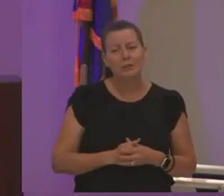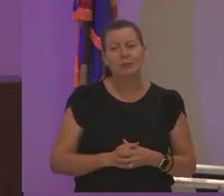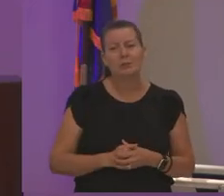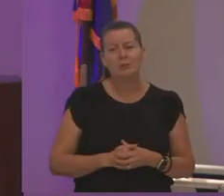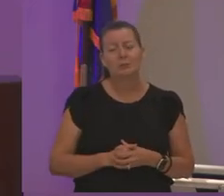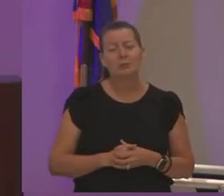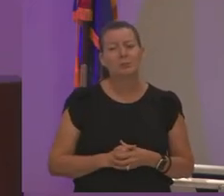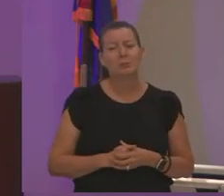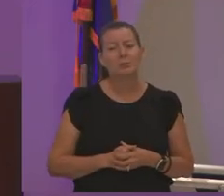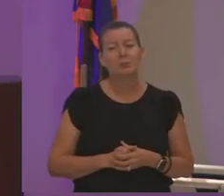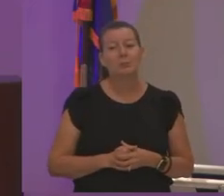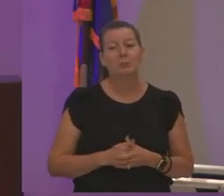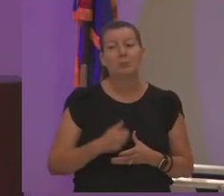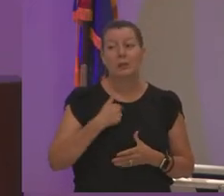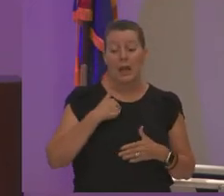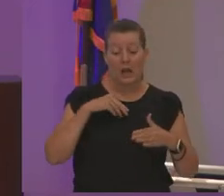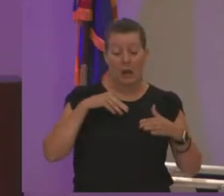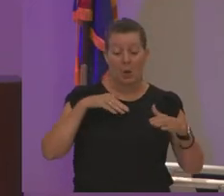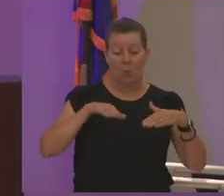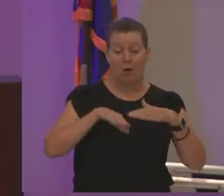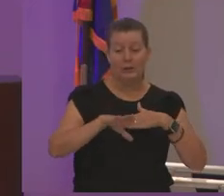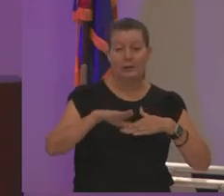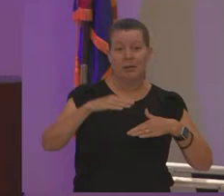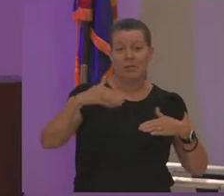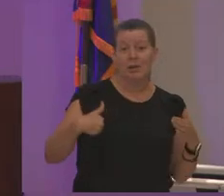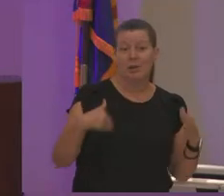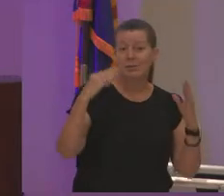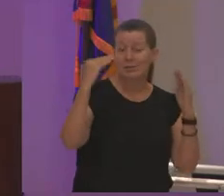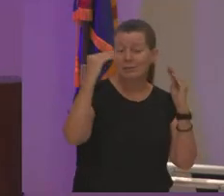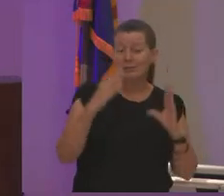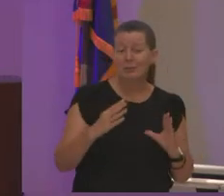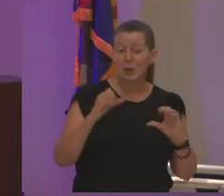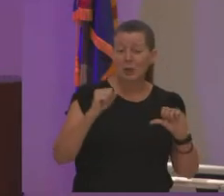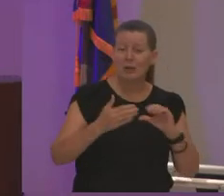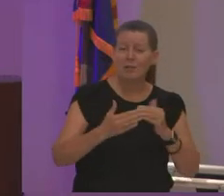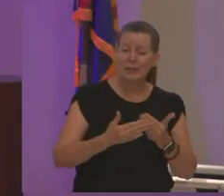and when i walked in late the student the professor could have easily said something